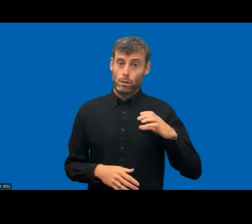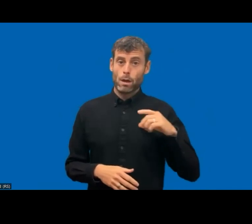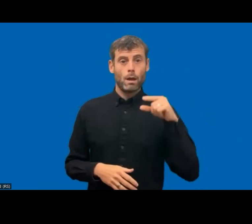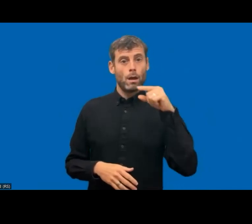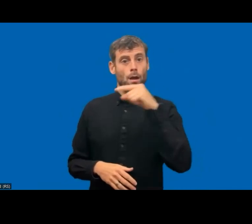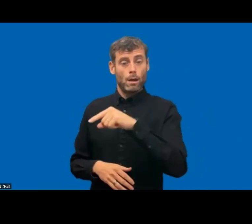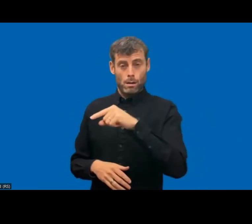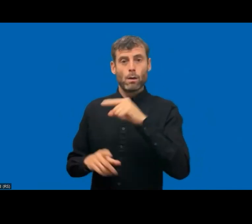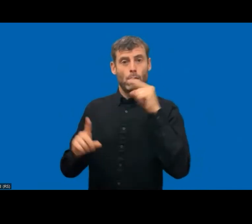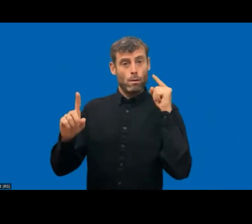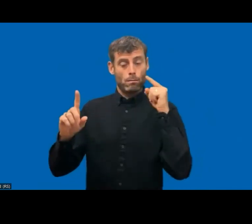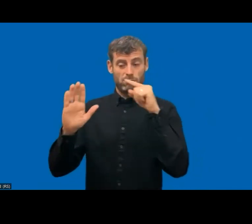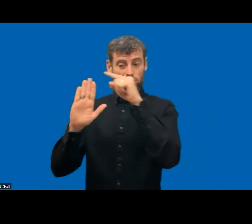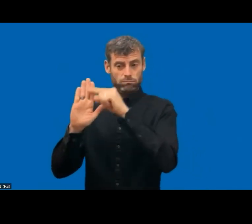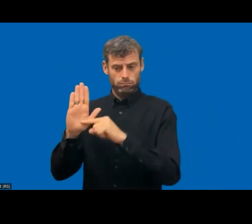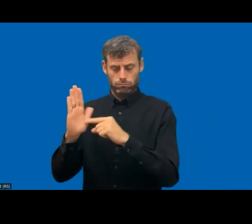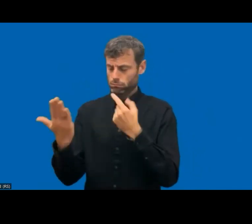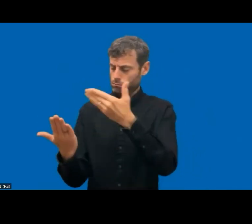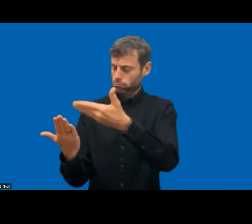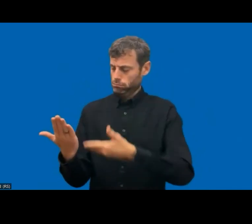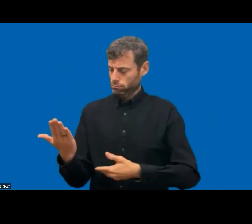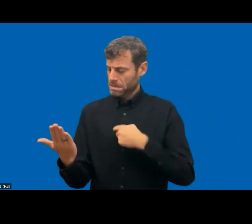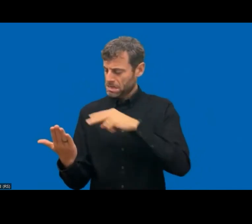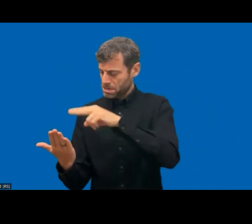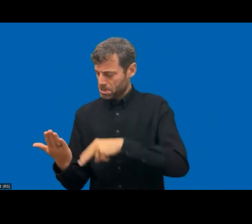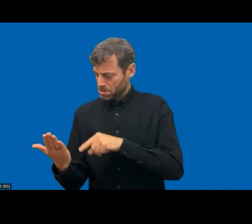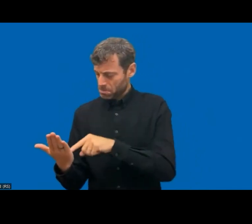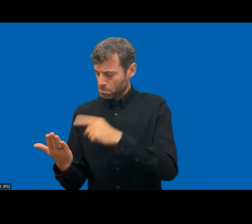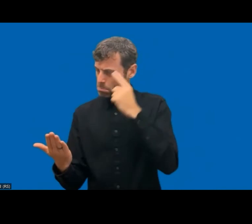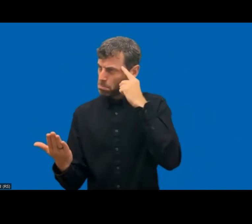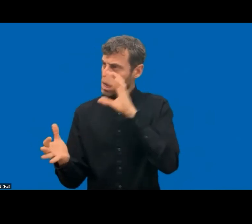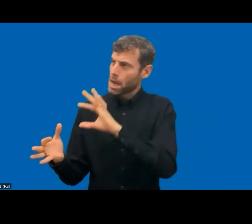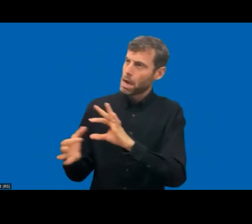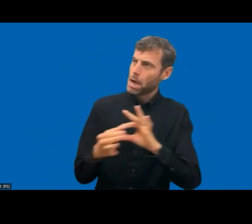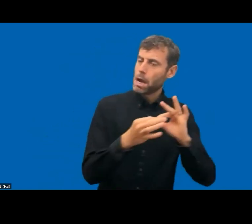goals. I think it's important to connect what is now being done with the legislation that's